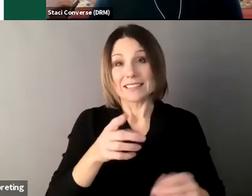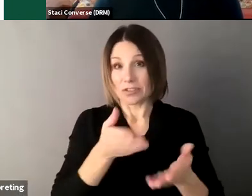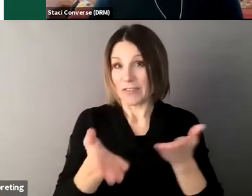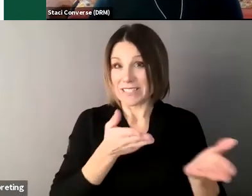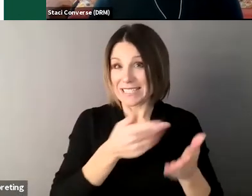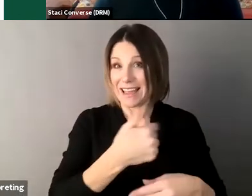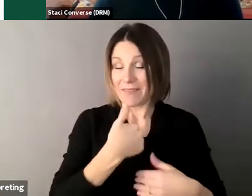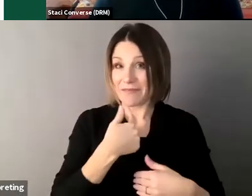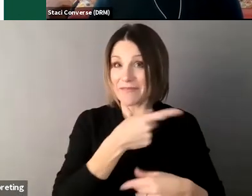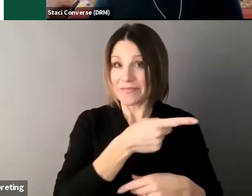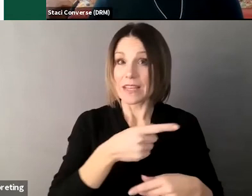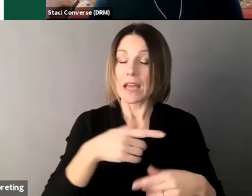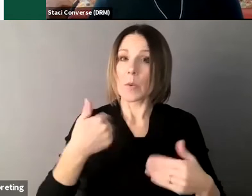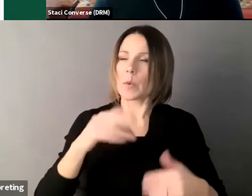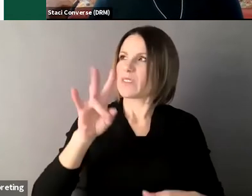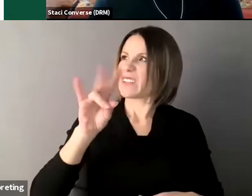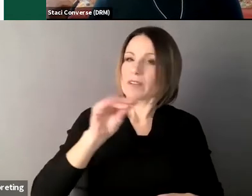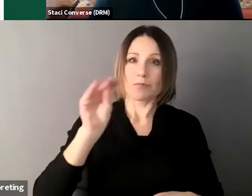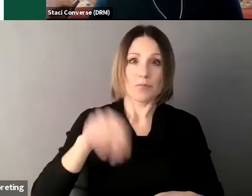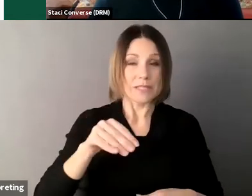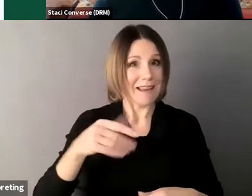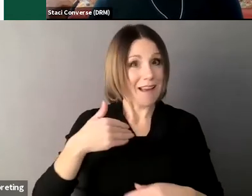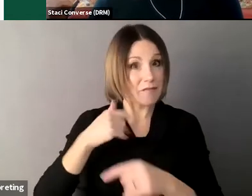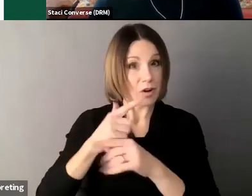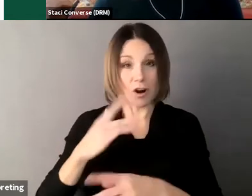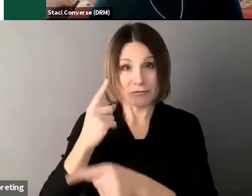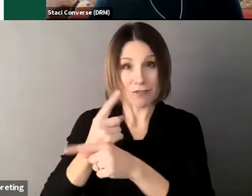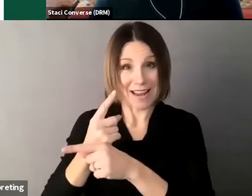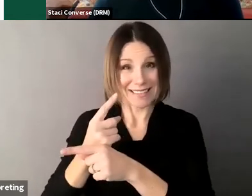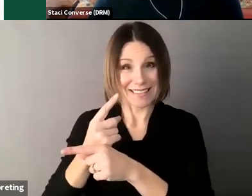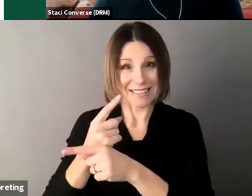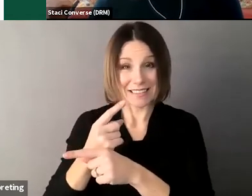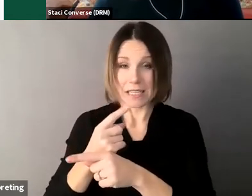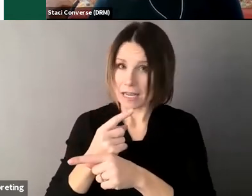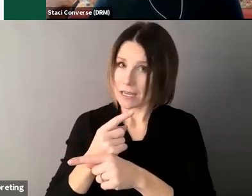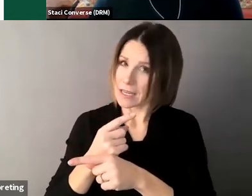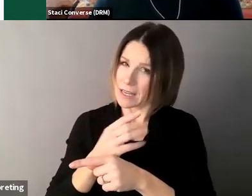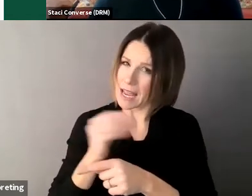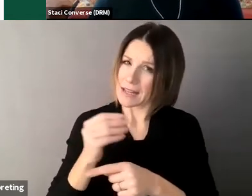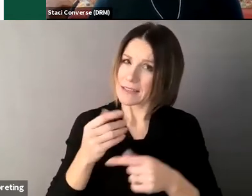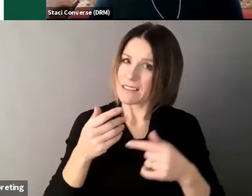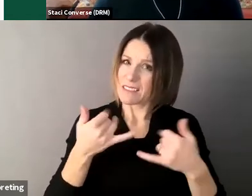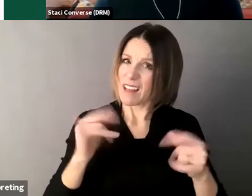70 um and these individuals still have adult protective services involved in their lives